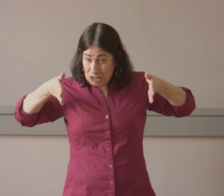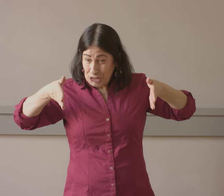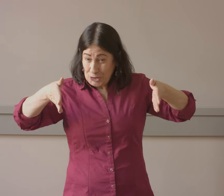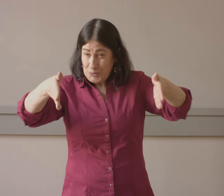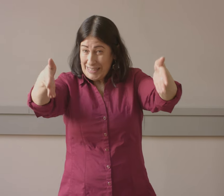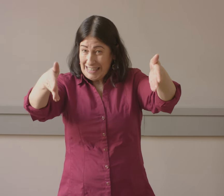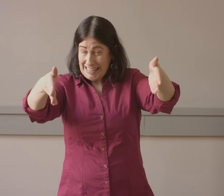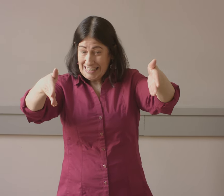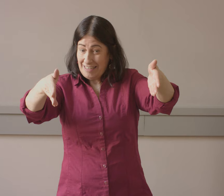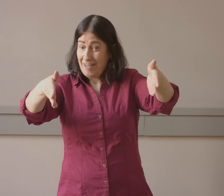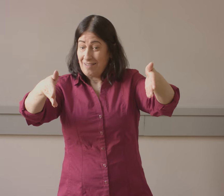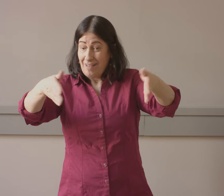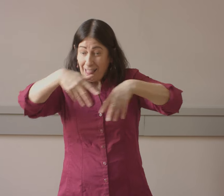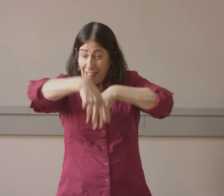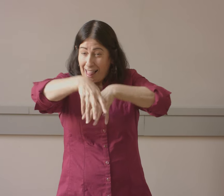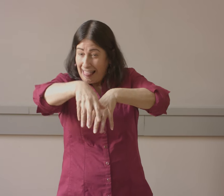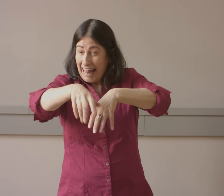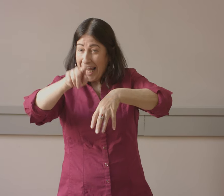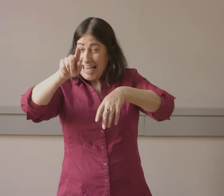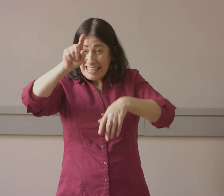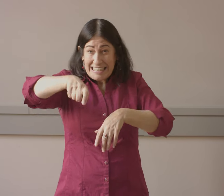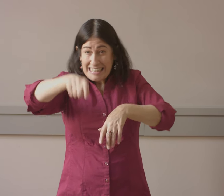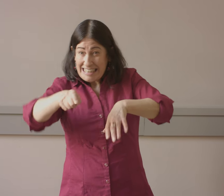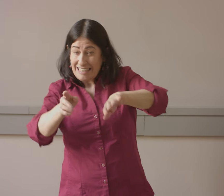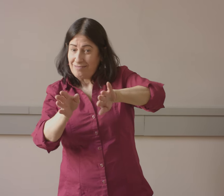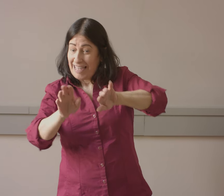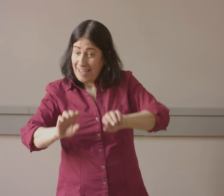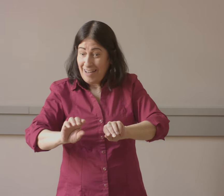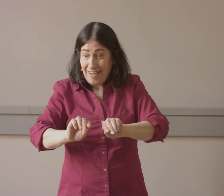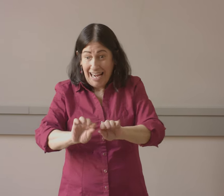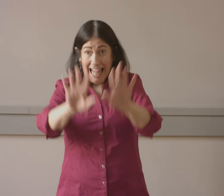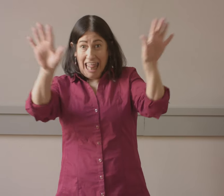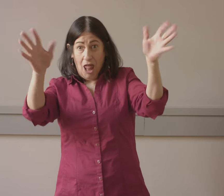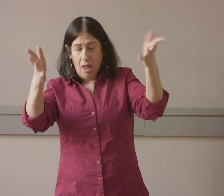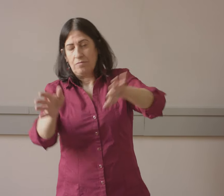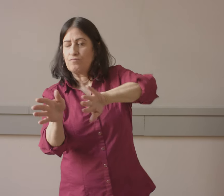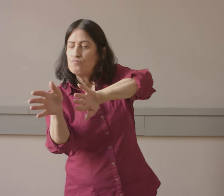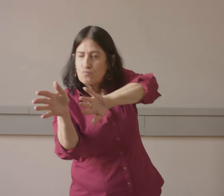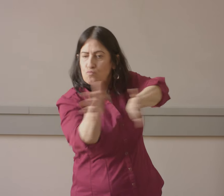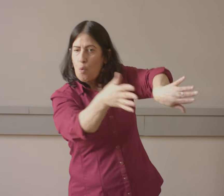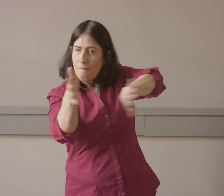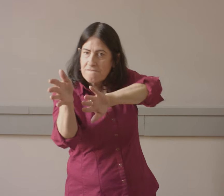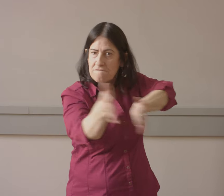On the street, if we're marching and you need people to make a clear path, you can